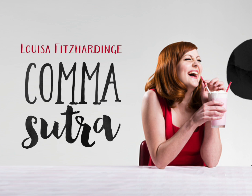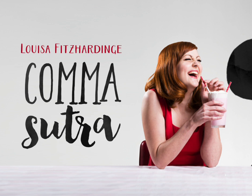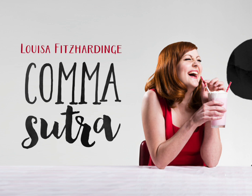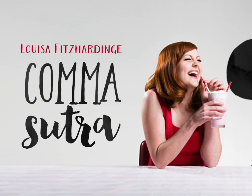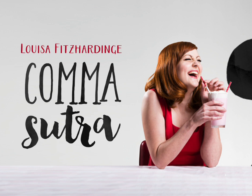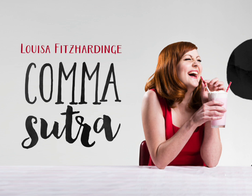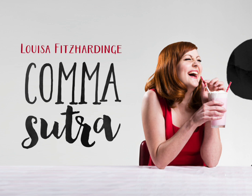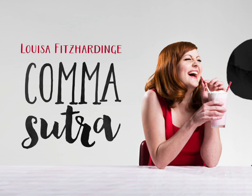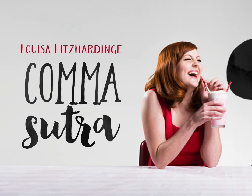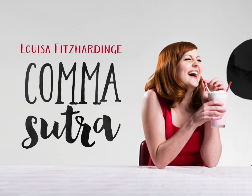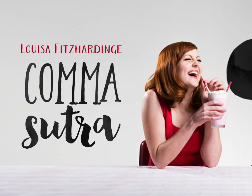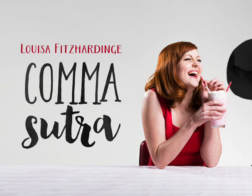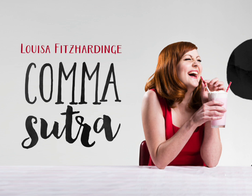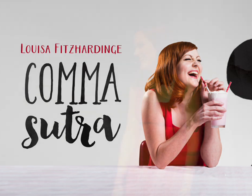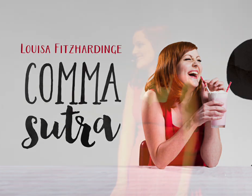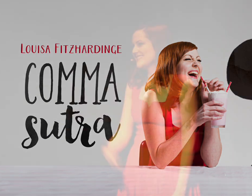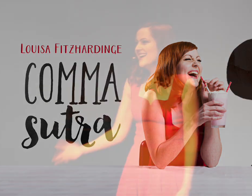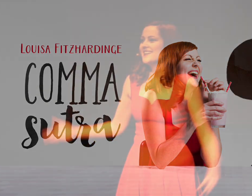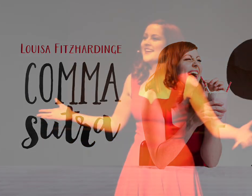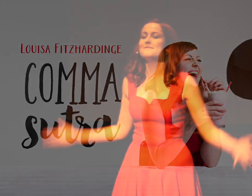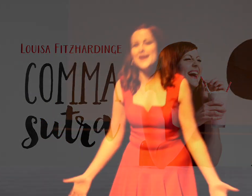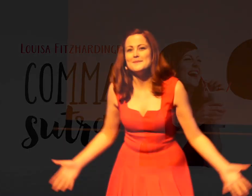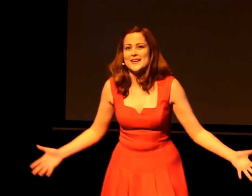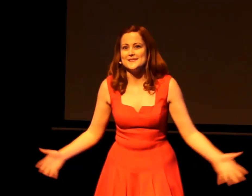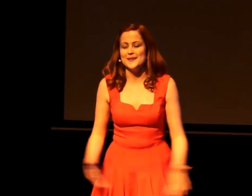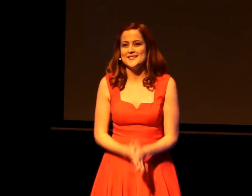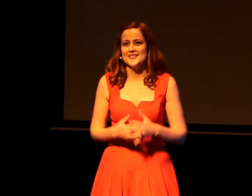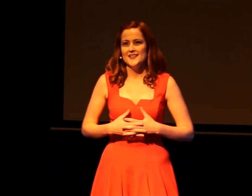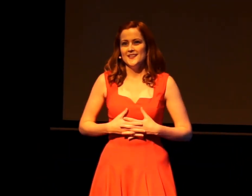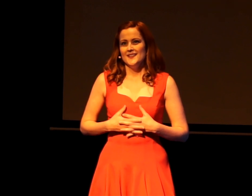I do still dream that my perfect guy is out there - I just haven't met him yet.